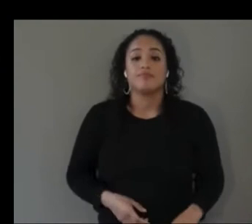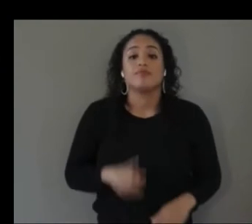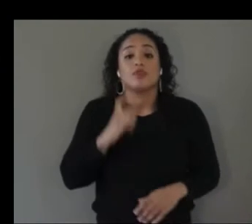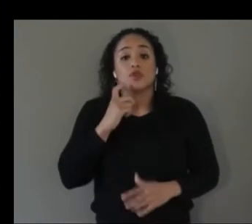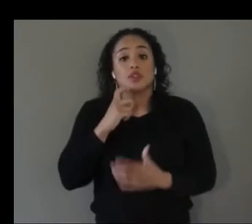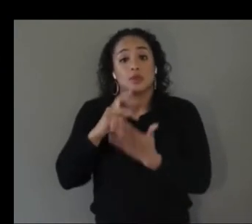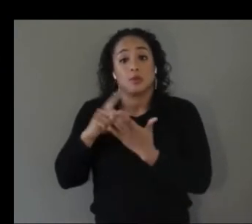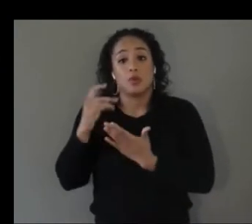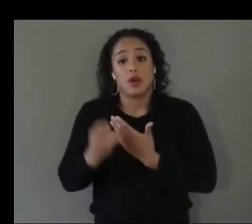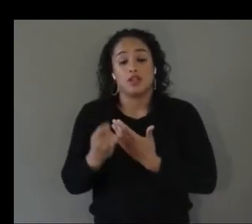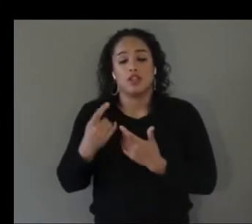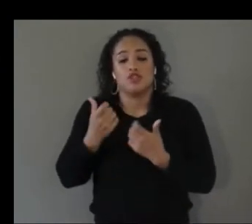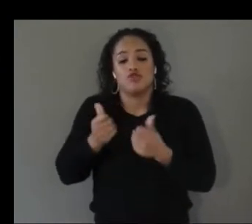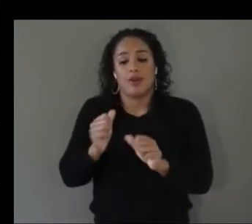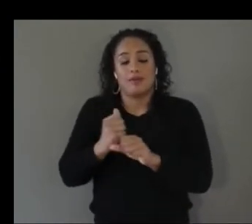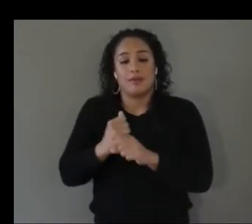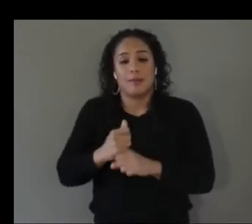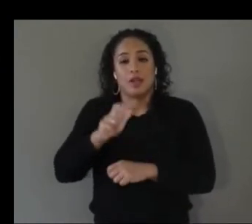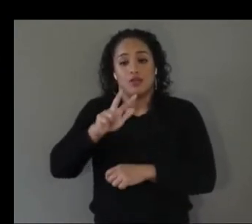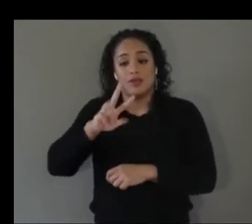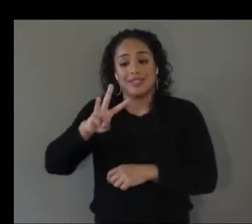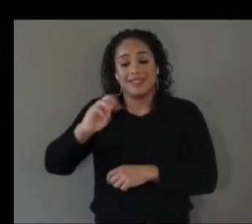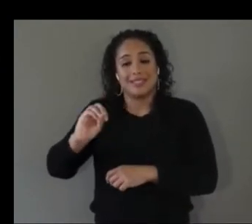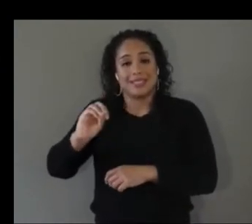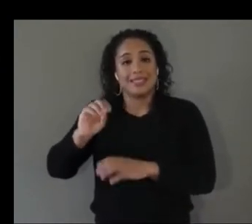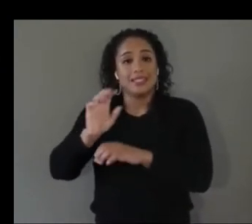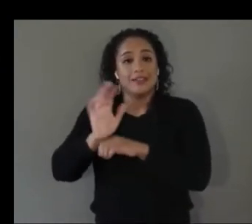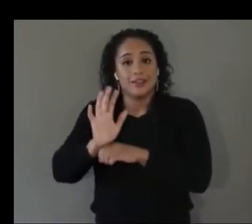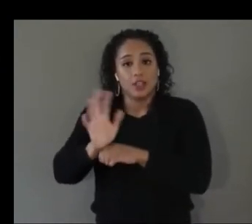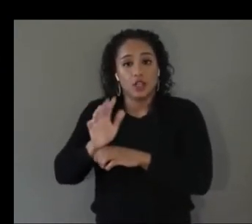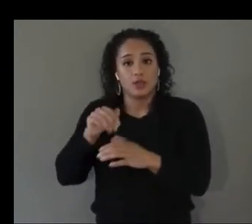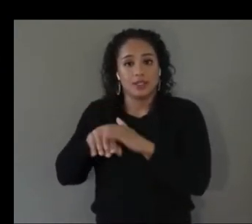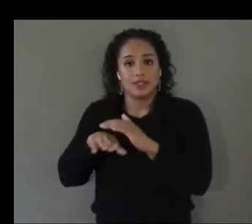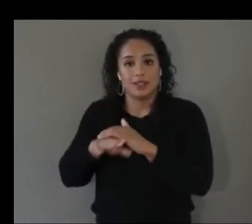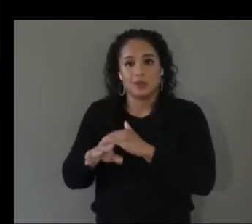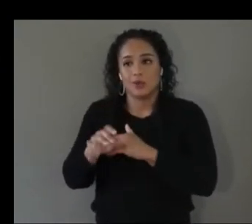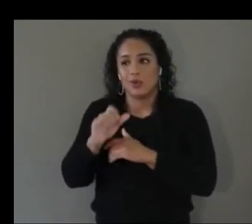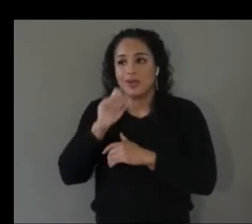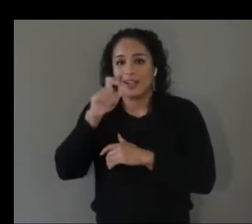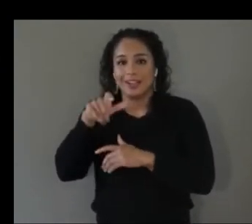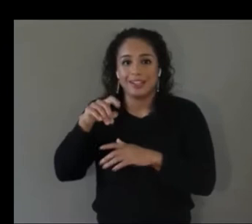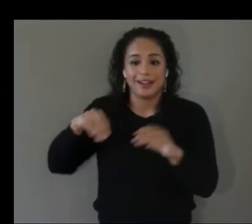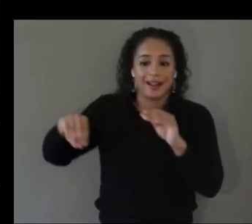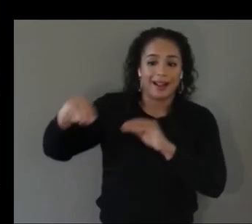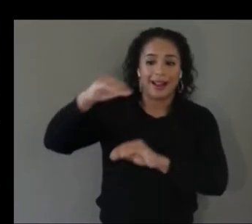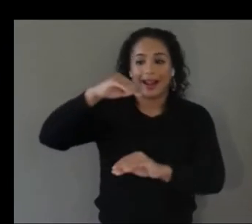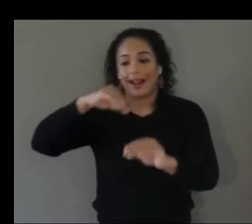videos um accessible without moving so much around to see all of the content so one key question here